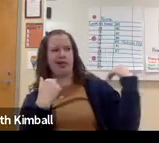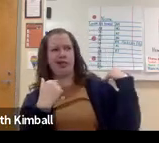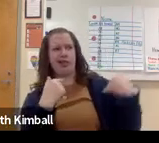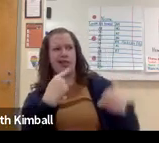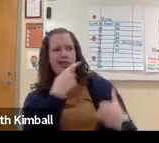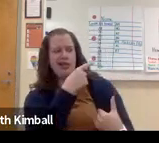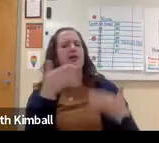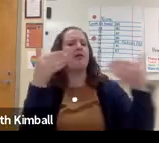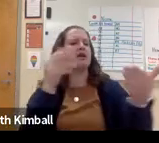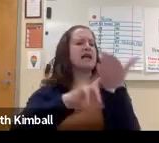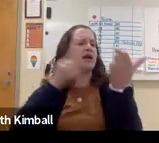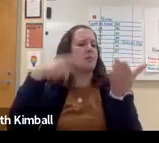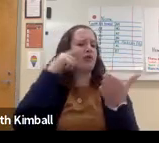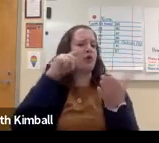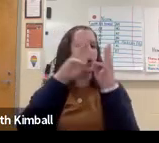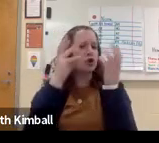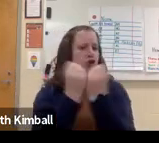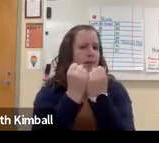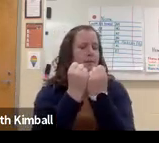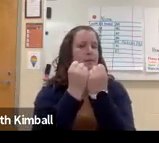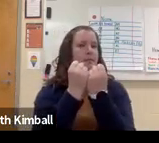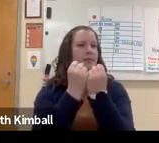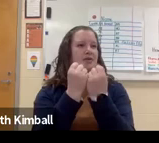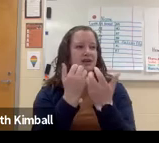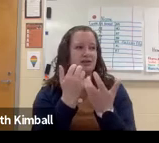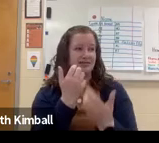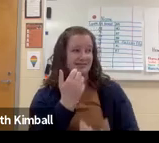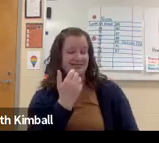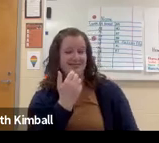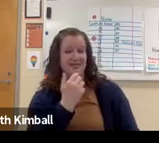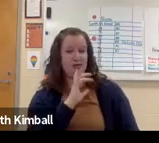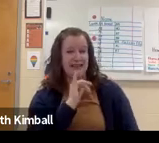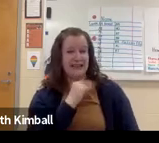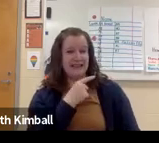I was teaching science, and someone asked me about signing up for a workshop.